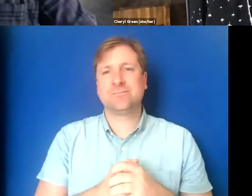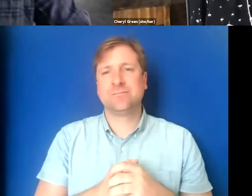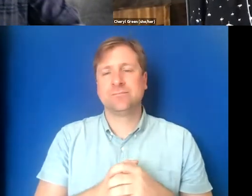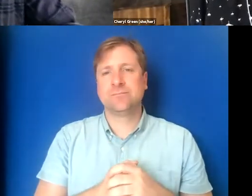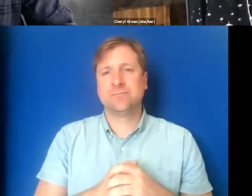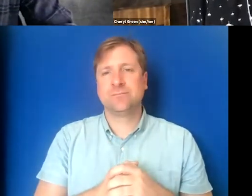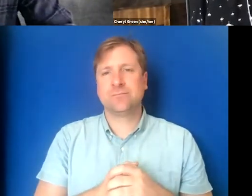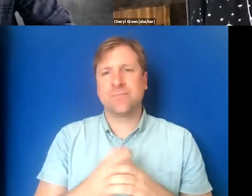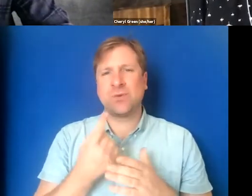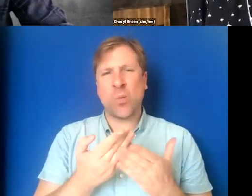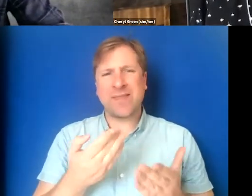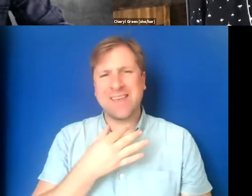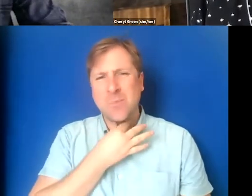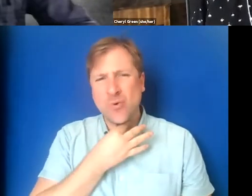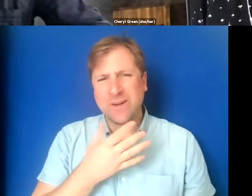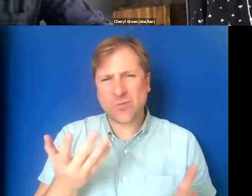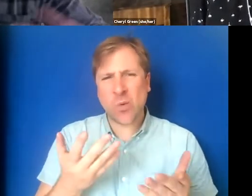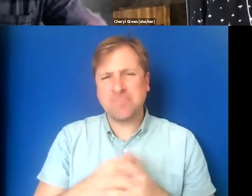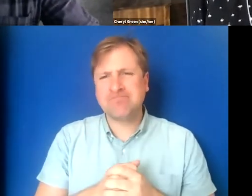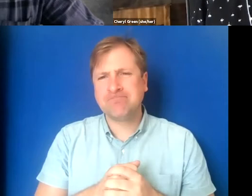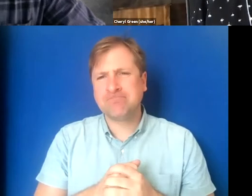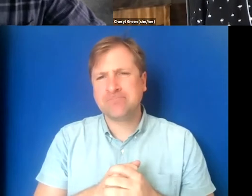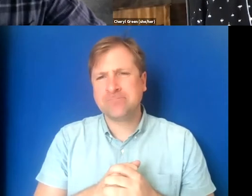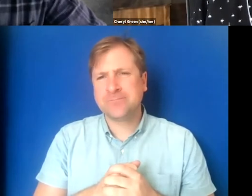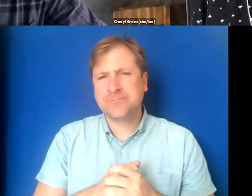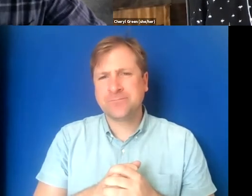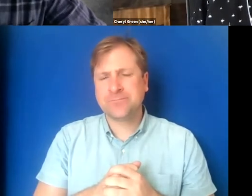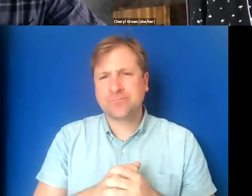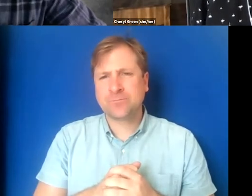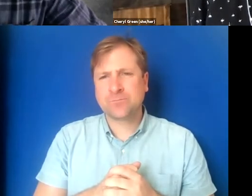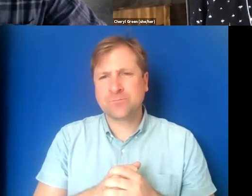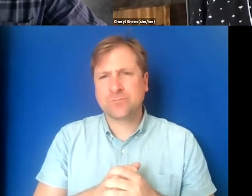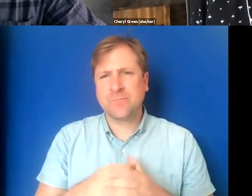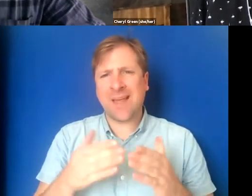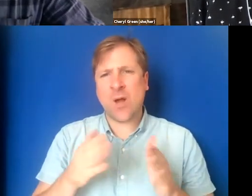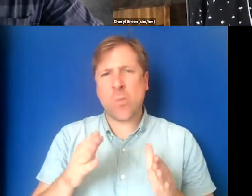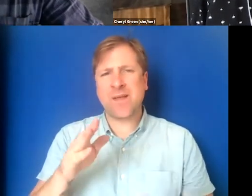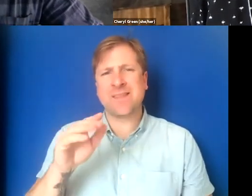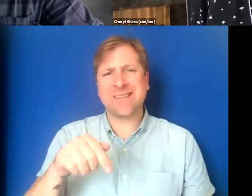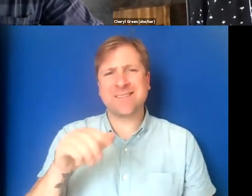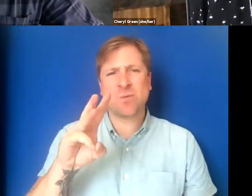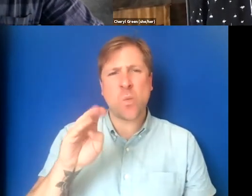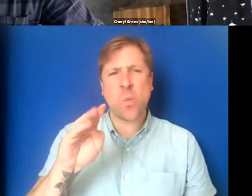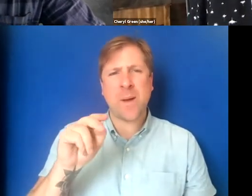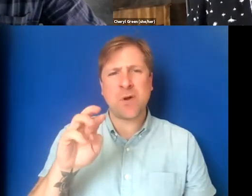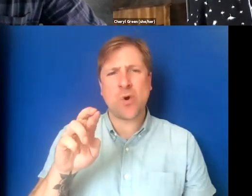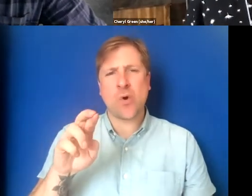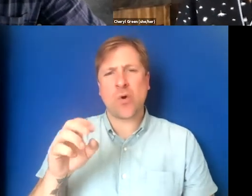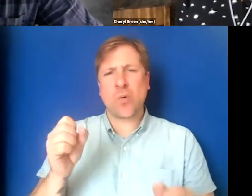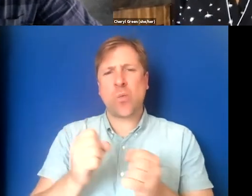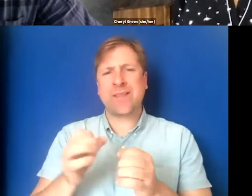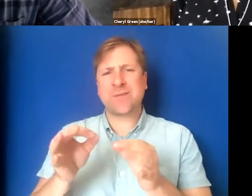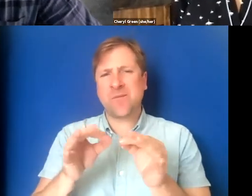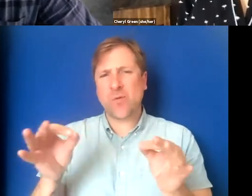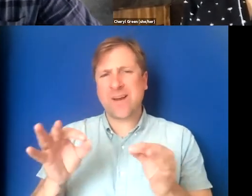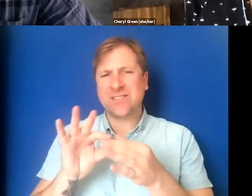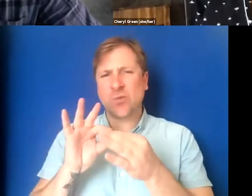One thing I'm curious about is I opened this webinar with some phrasing around,